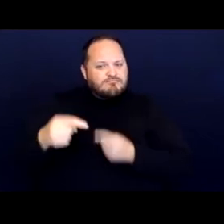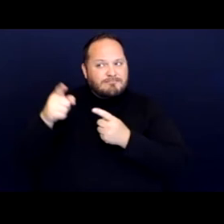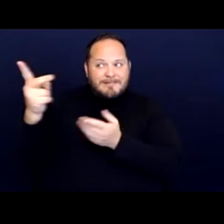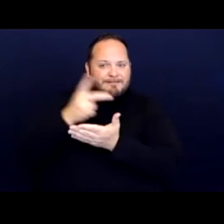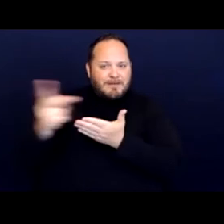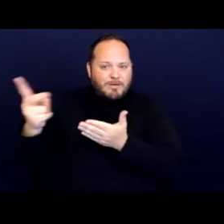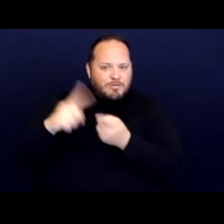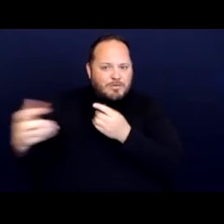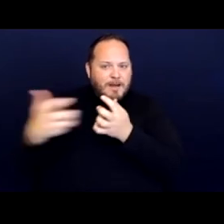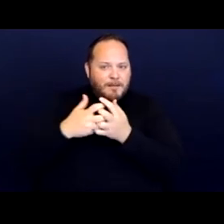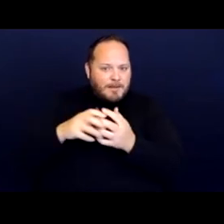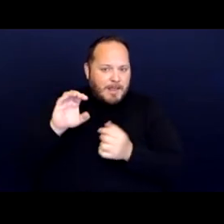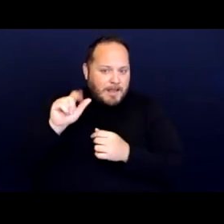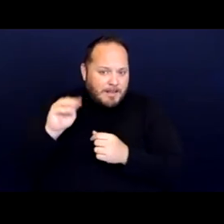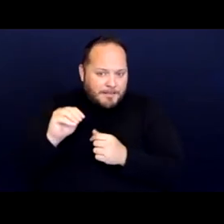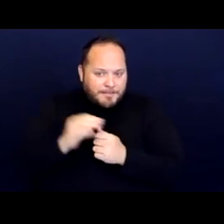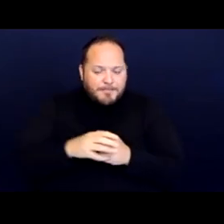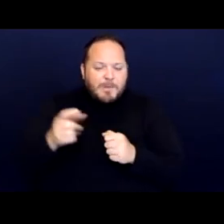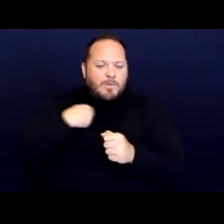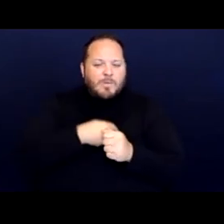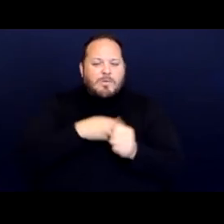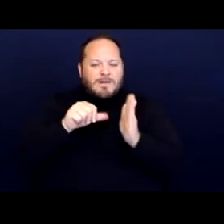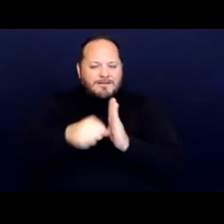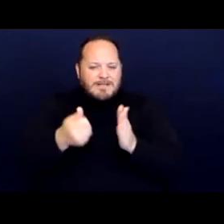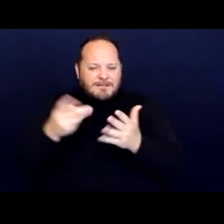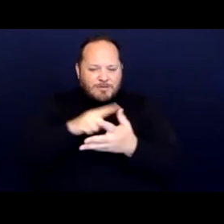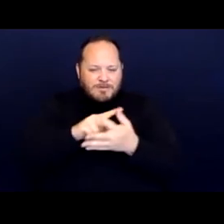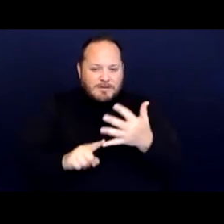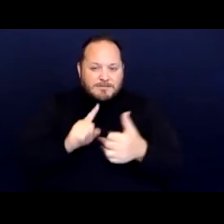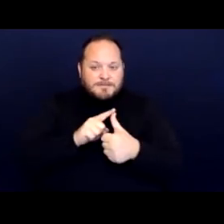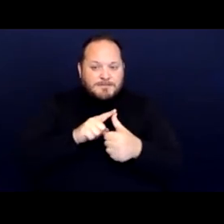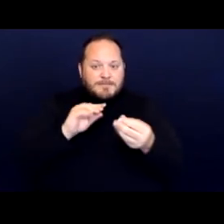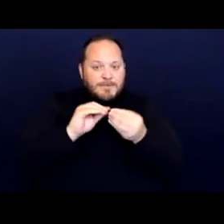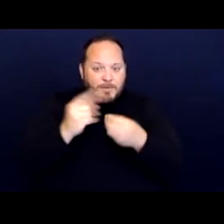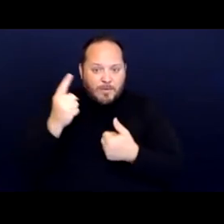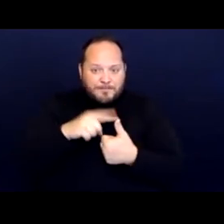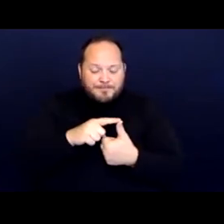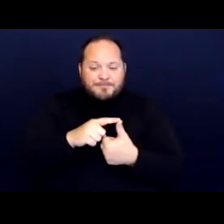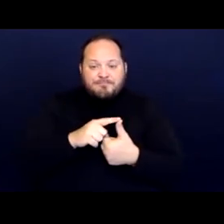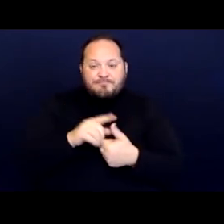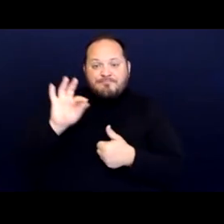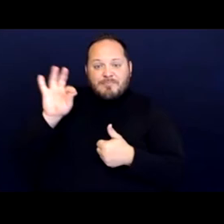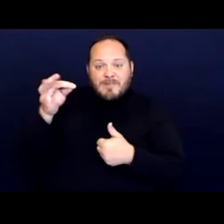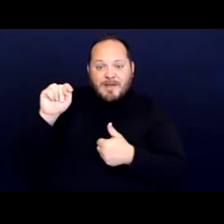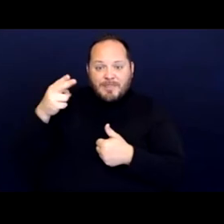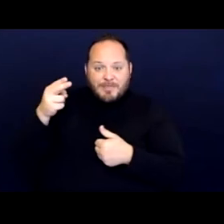And we wanted to emphasize a couple of things here. So number one, the ninth circuit said that